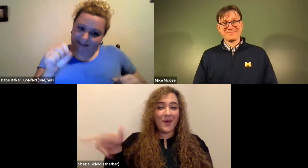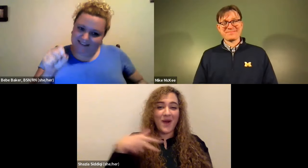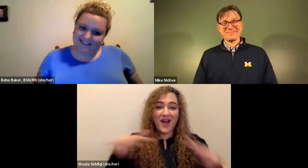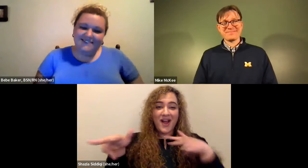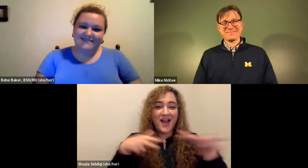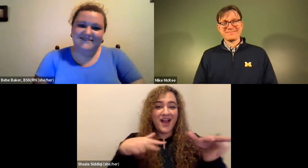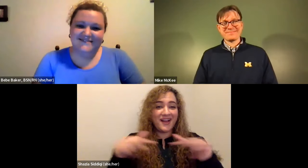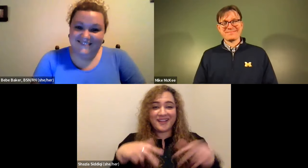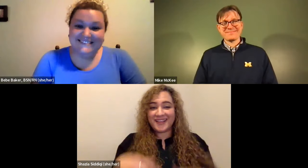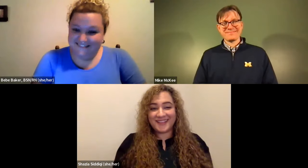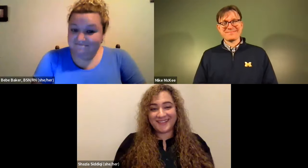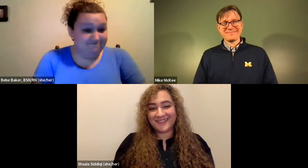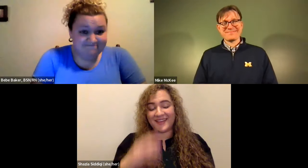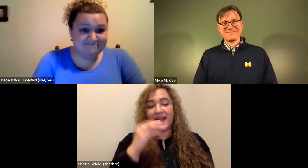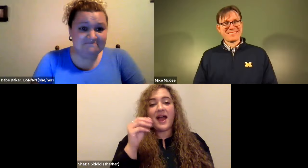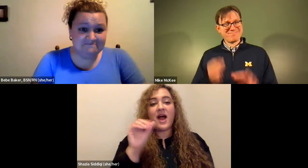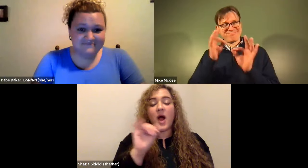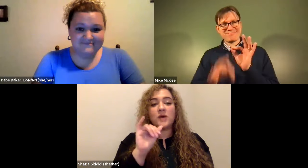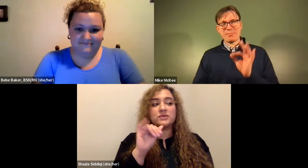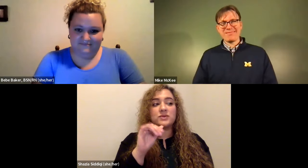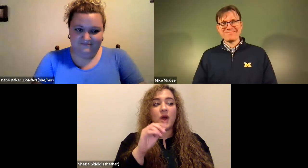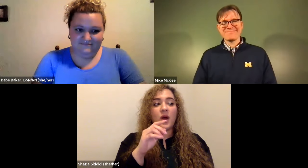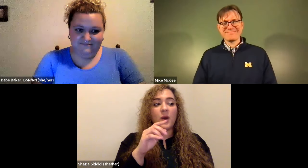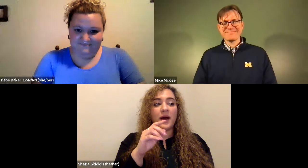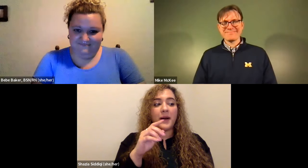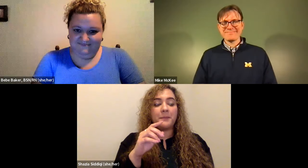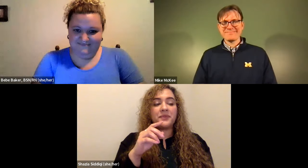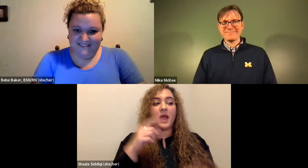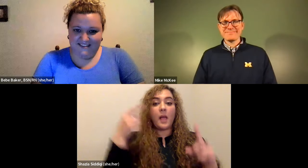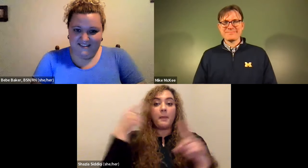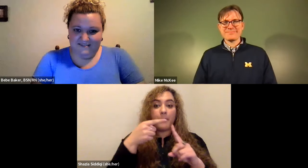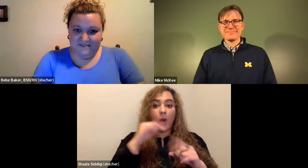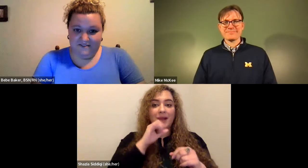James Cech: yeah there go for a walk and also.